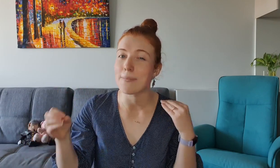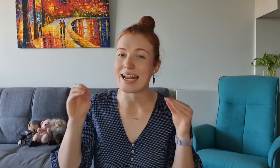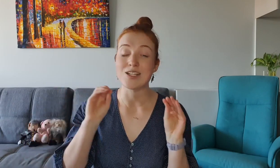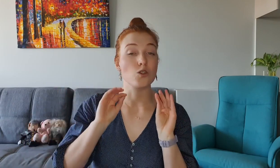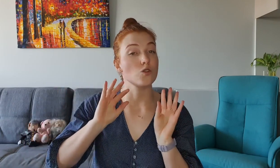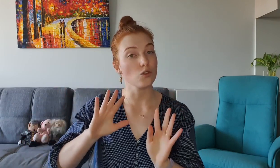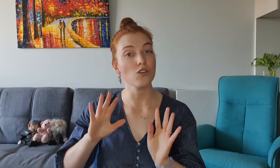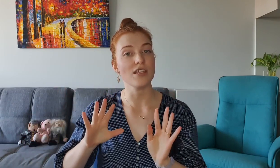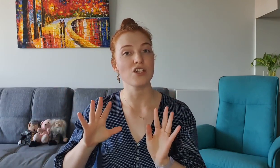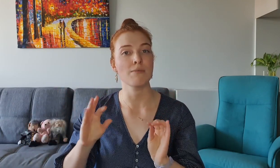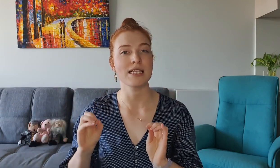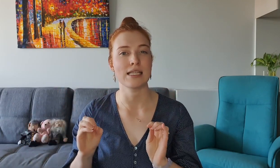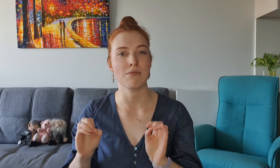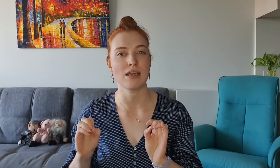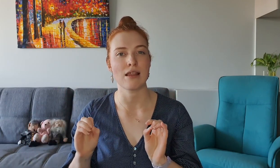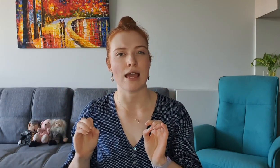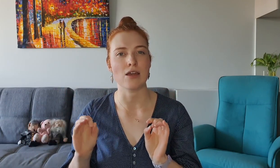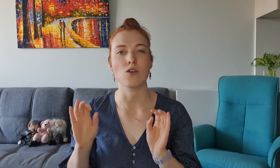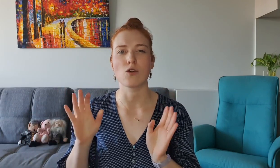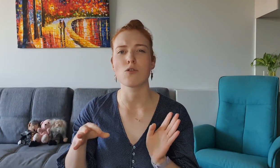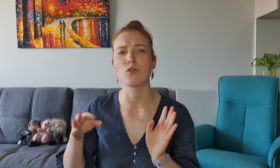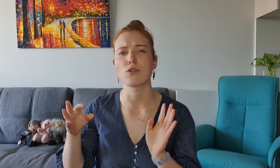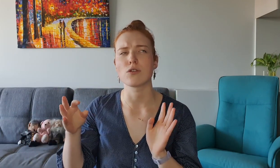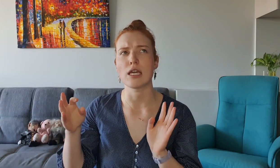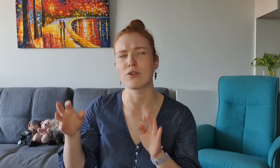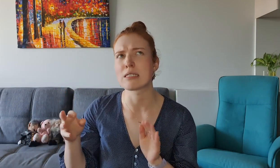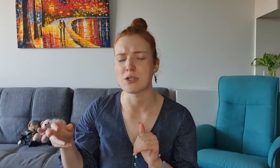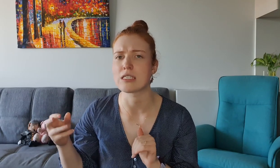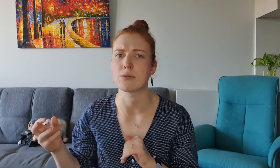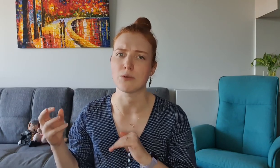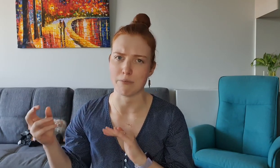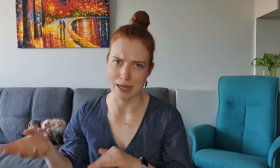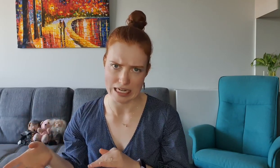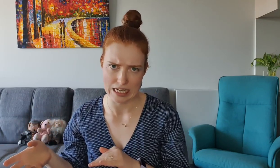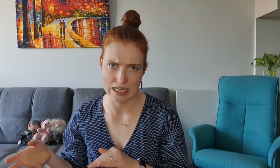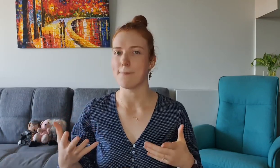but I do think she meant something like "You look irresponsible with money"